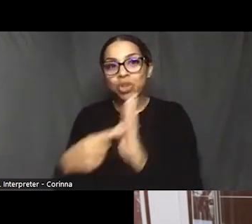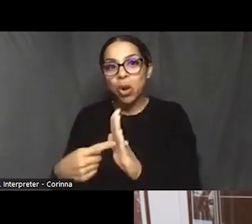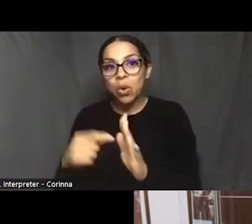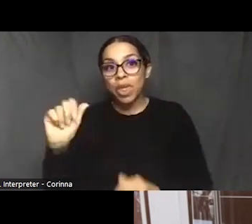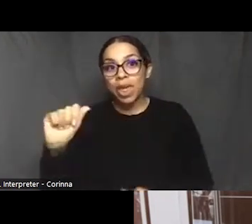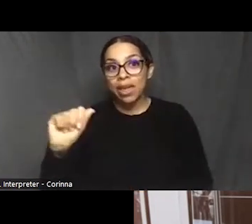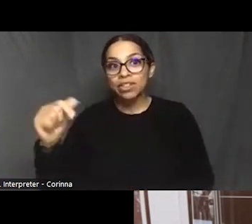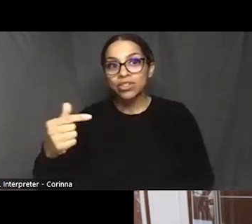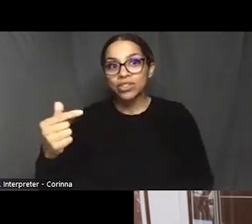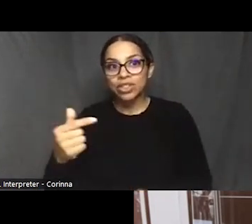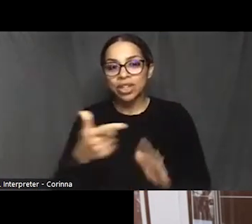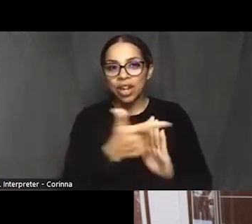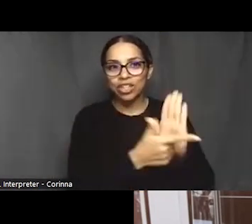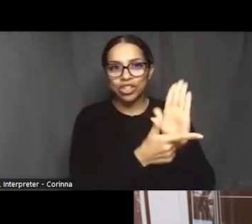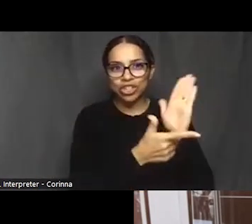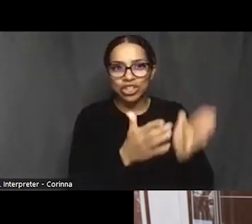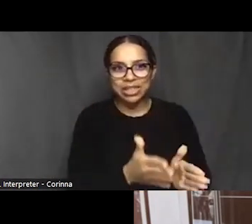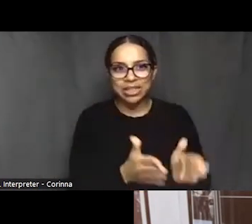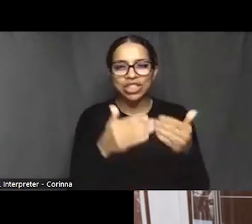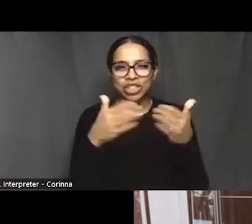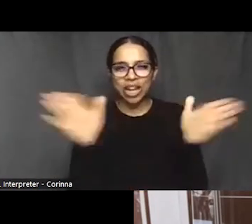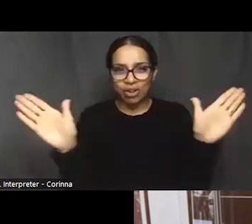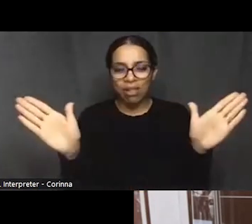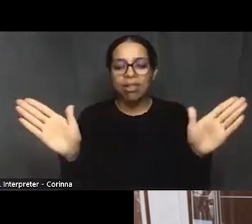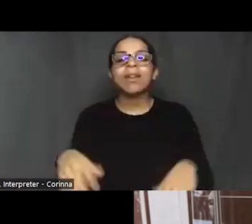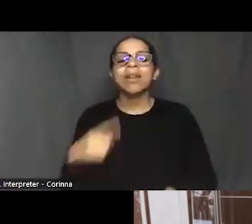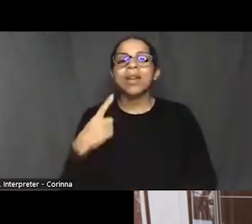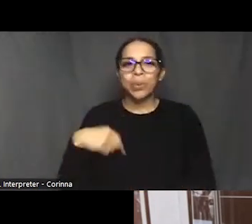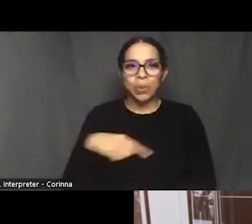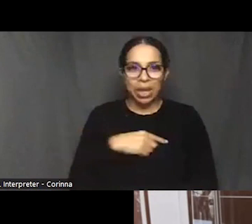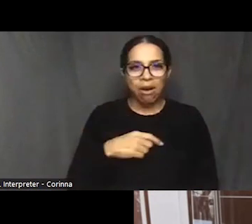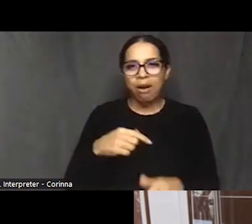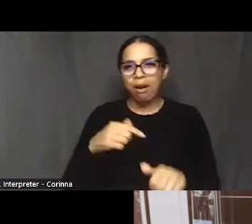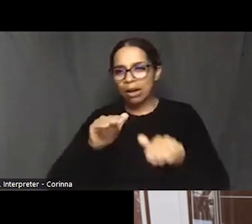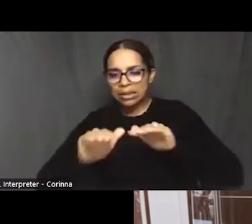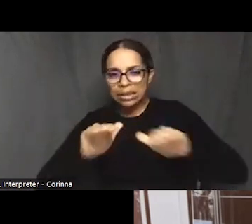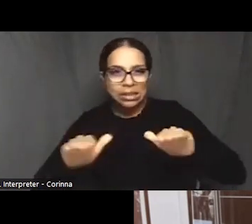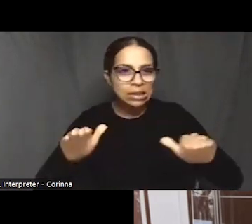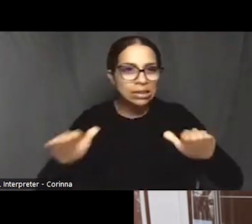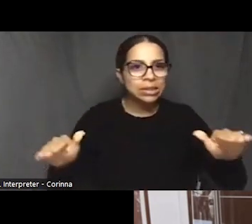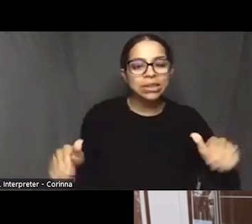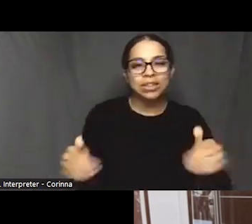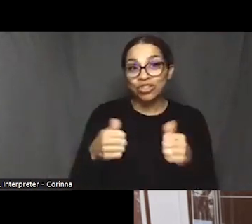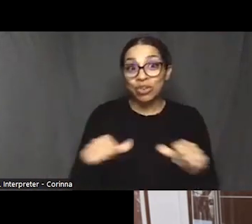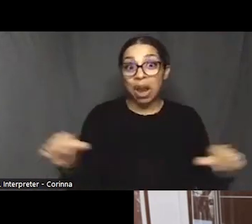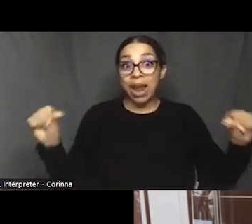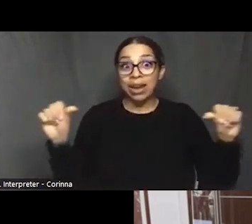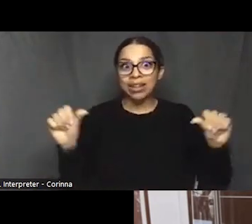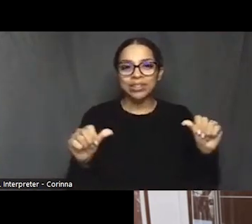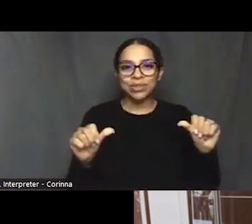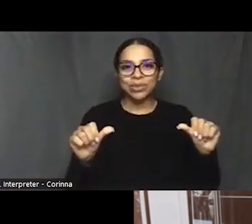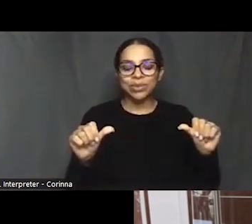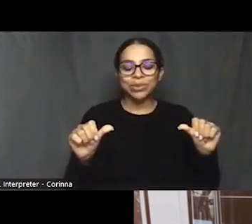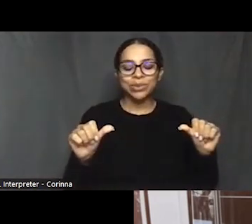And we are working our channels in the hopes that we can show it to the governor